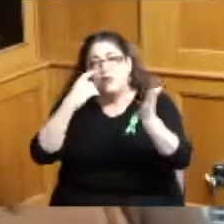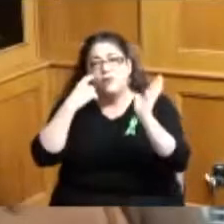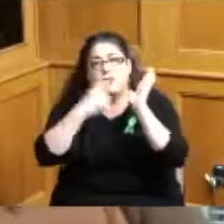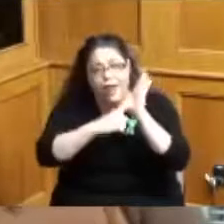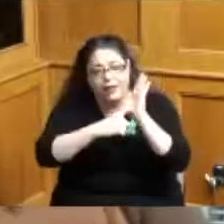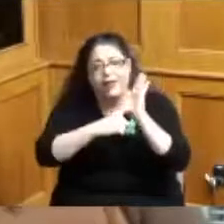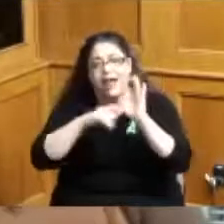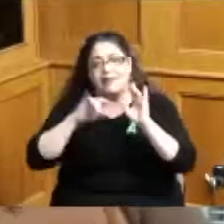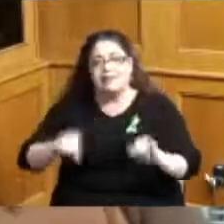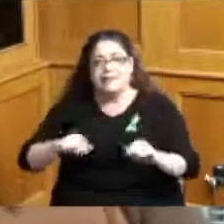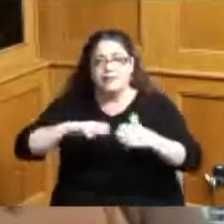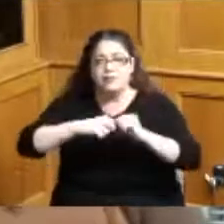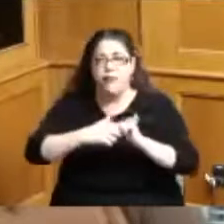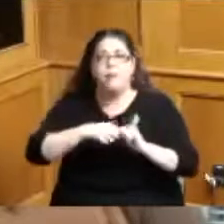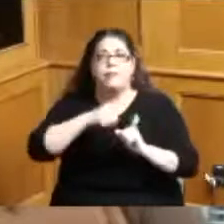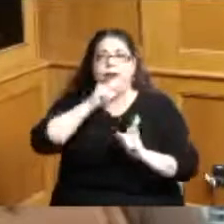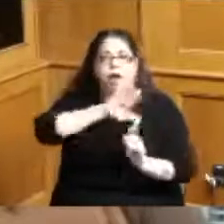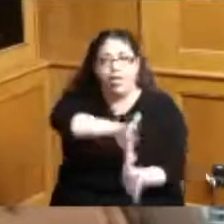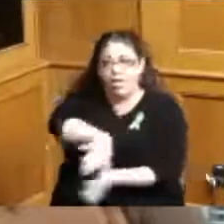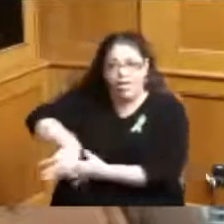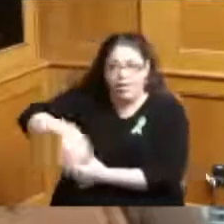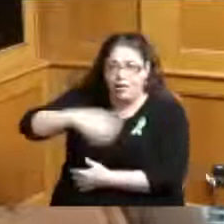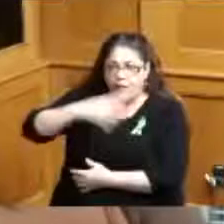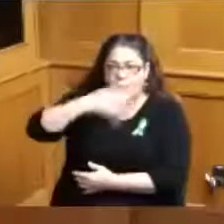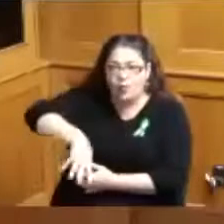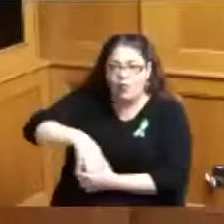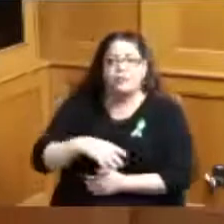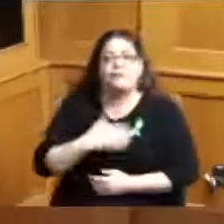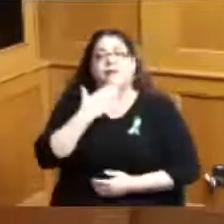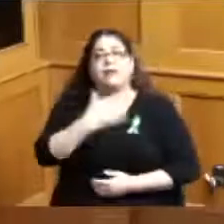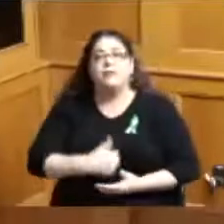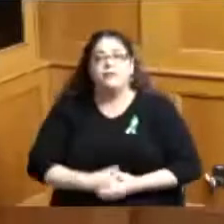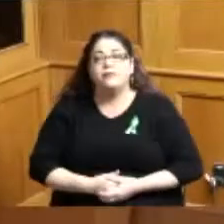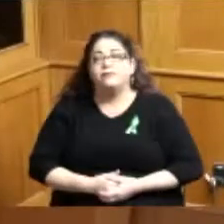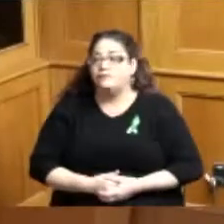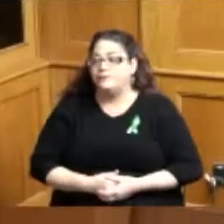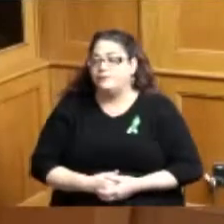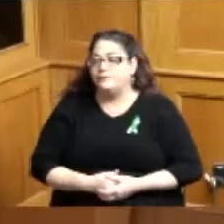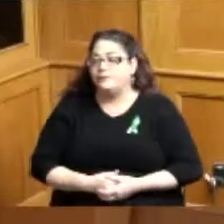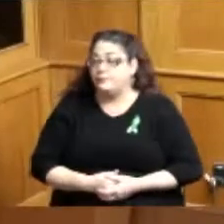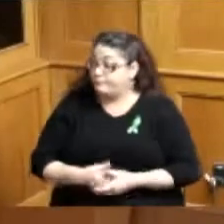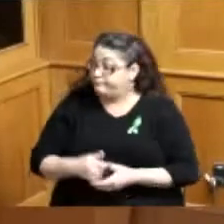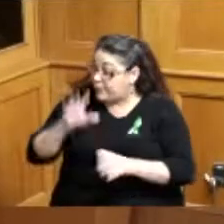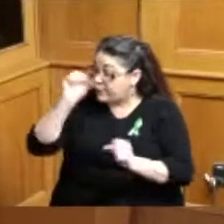priority so thank you thank you so much and we'll have my colleagues if they have any comments or